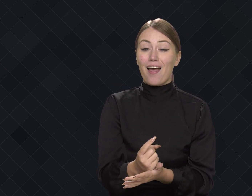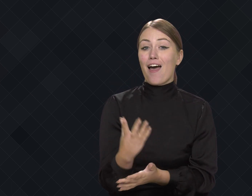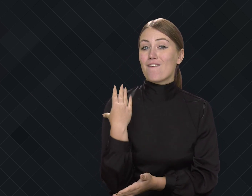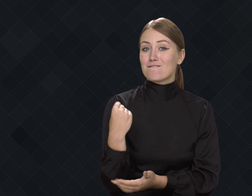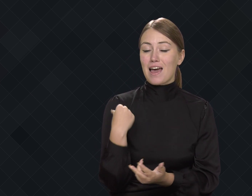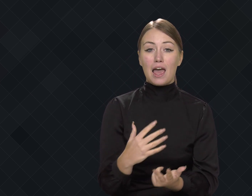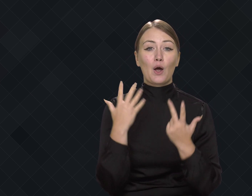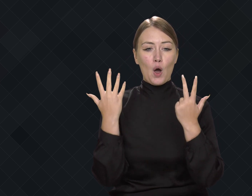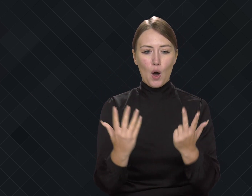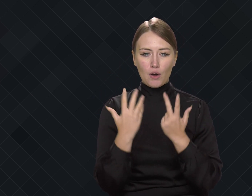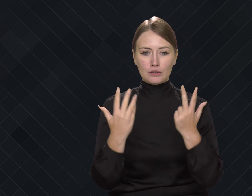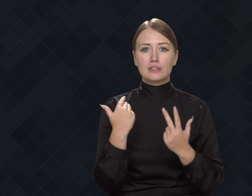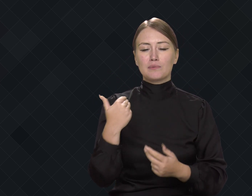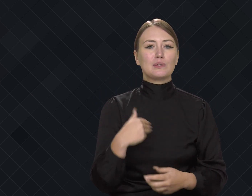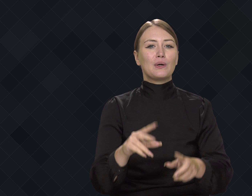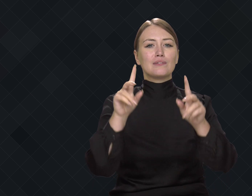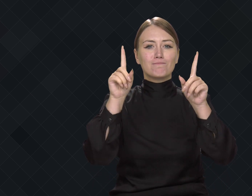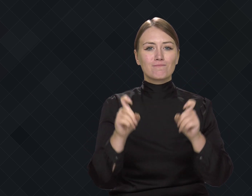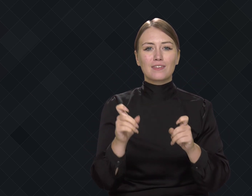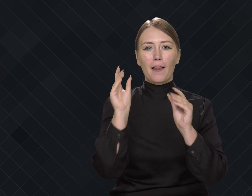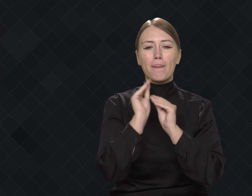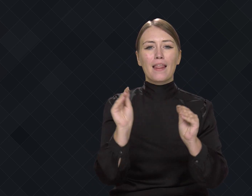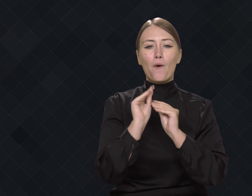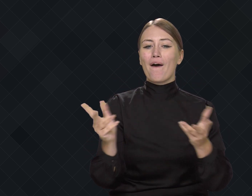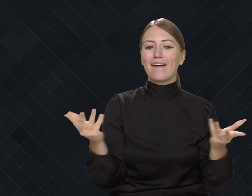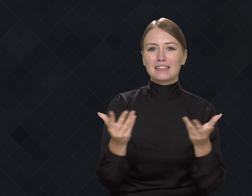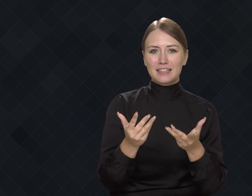At the age of 8, he began his education